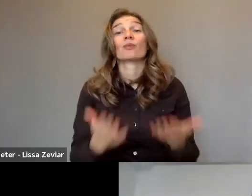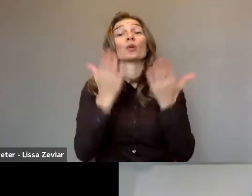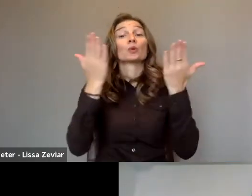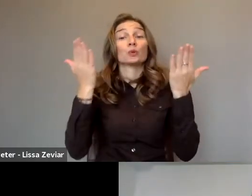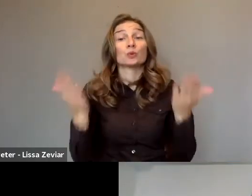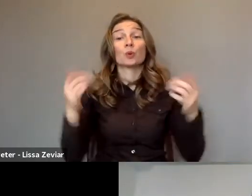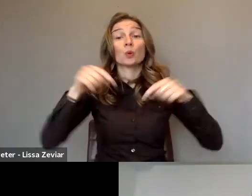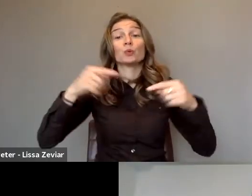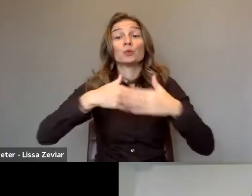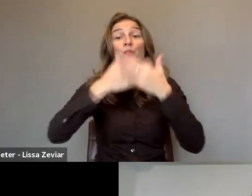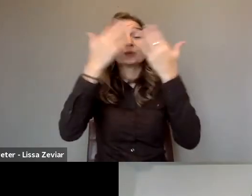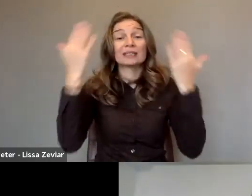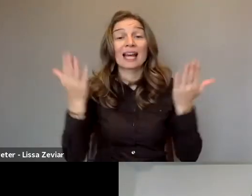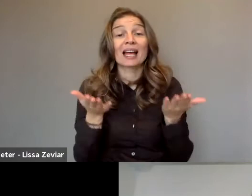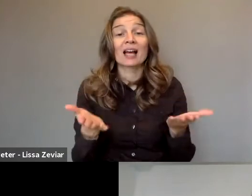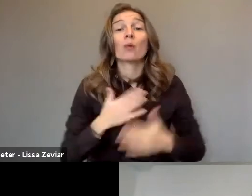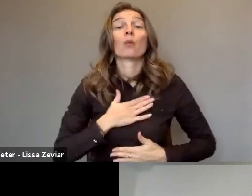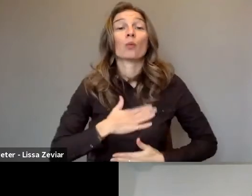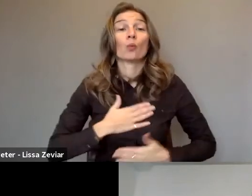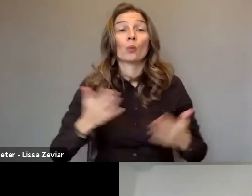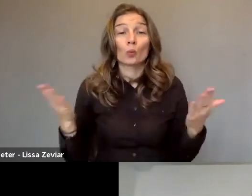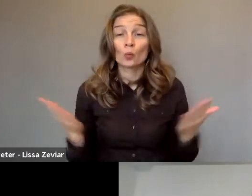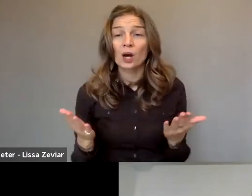first of all, to know exactly how is the situation.